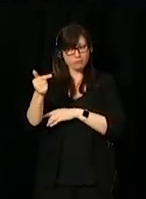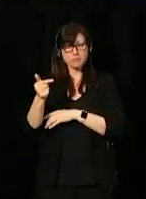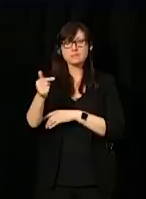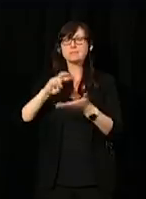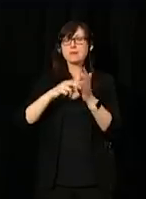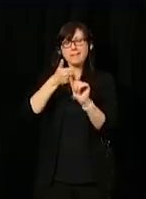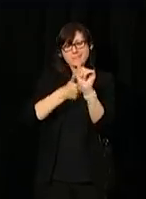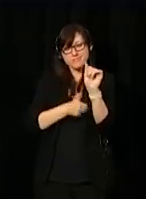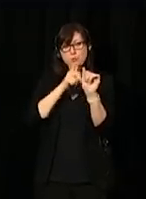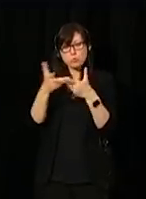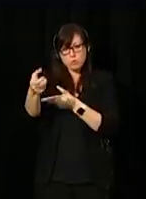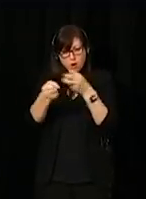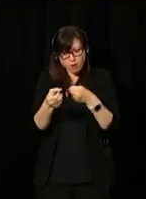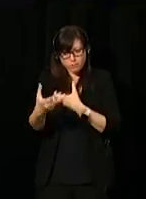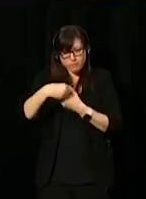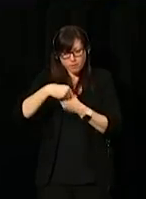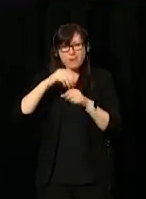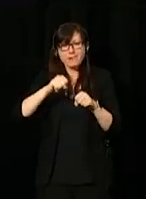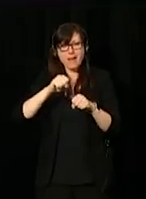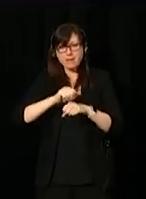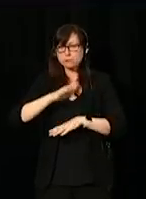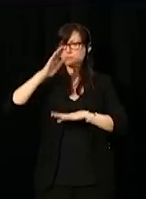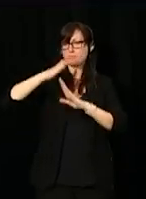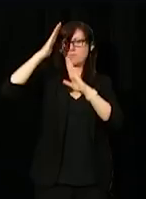can continue to contribute to his or her maximum.